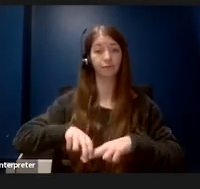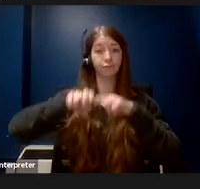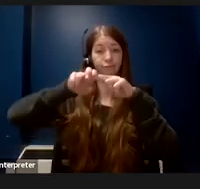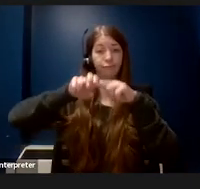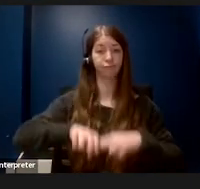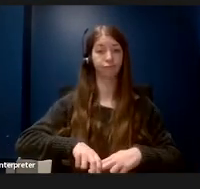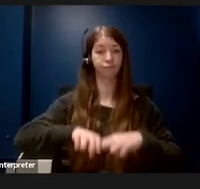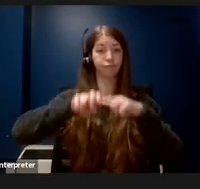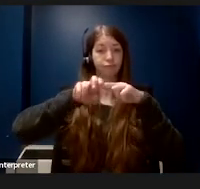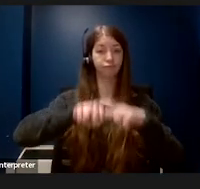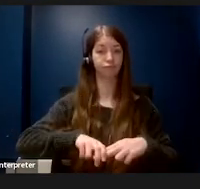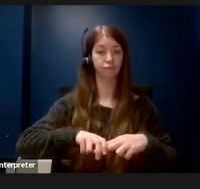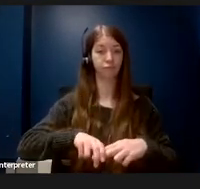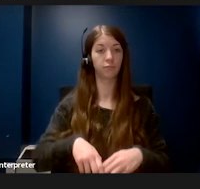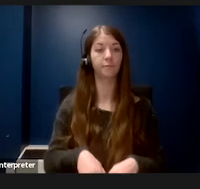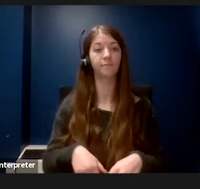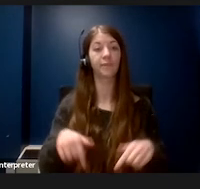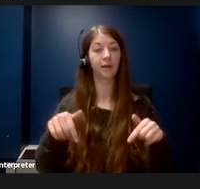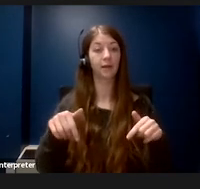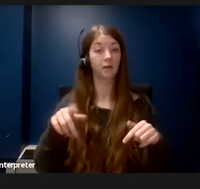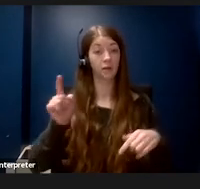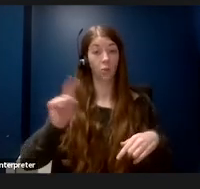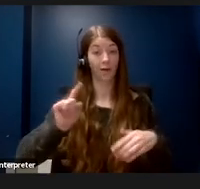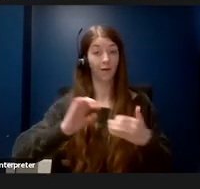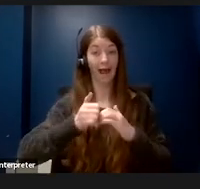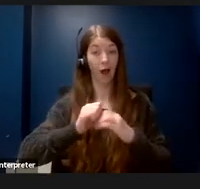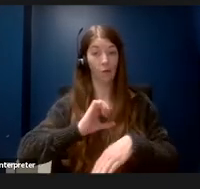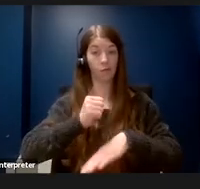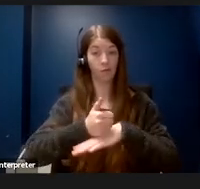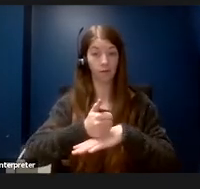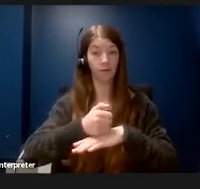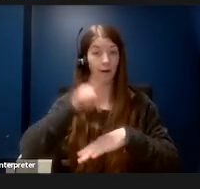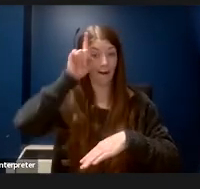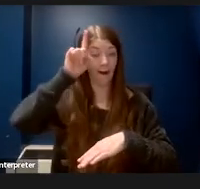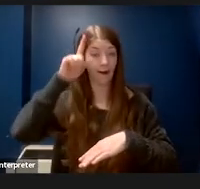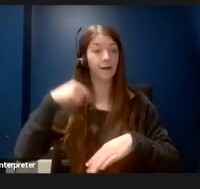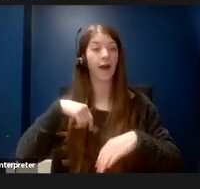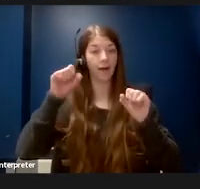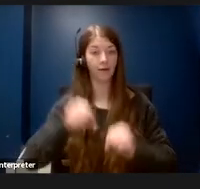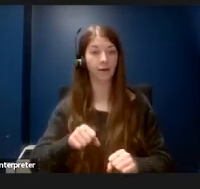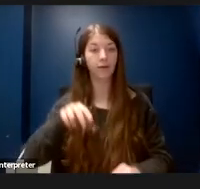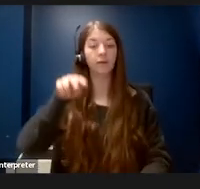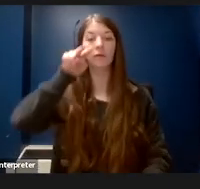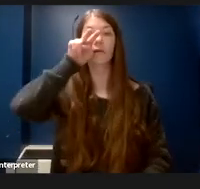at the height in which I can view the microscope through the ocular. The chair